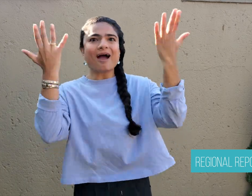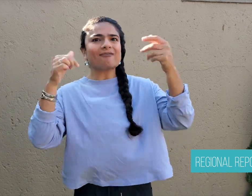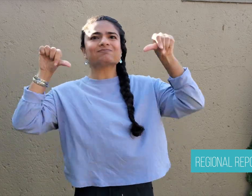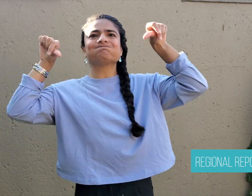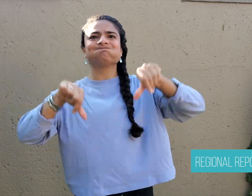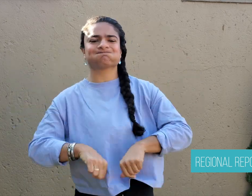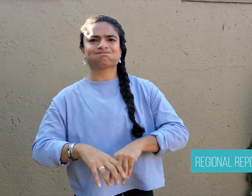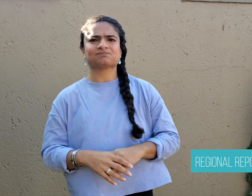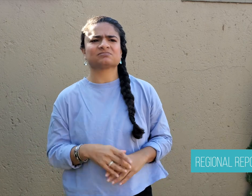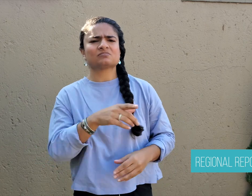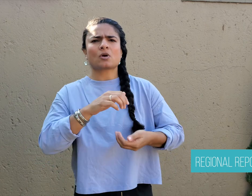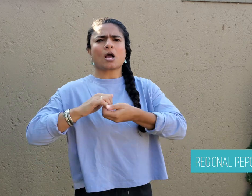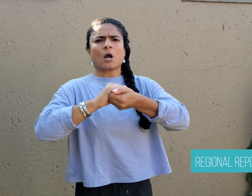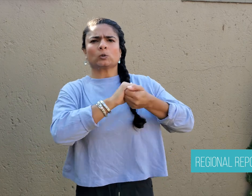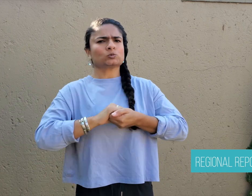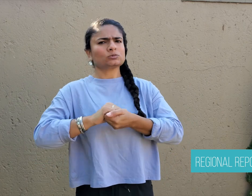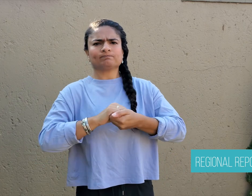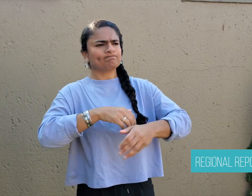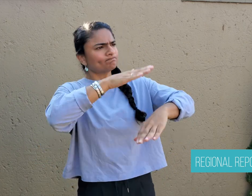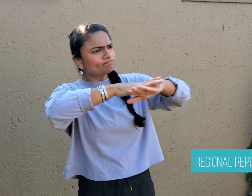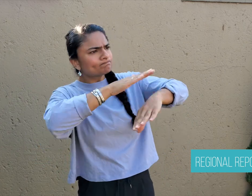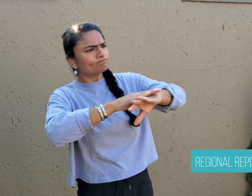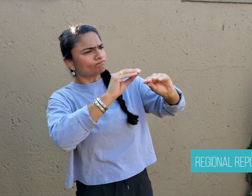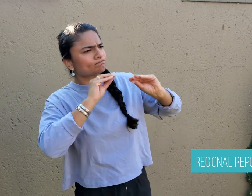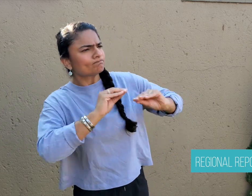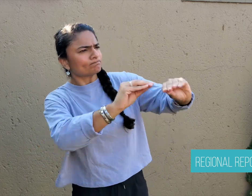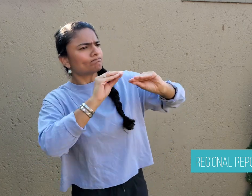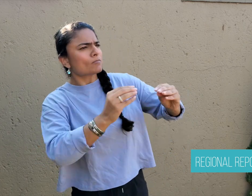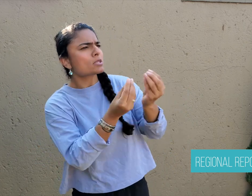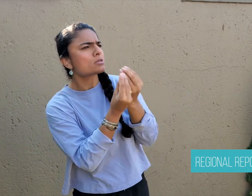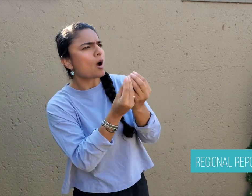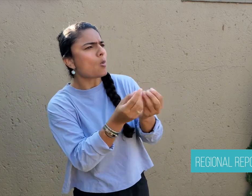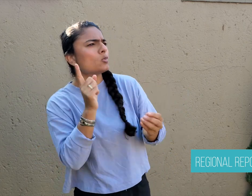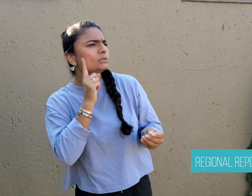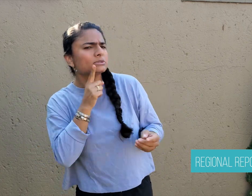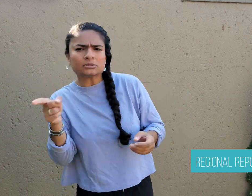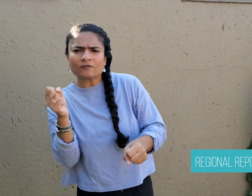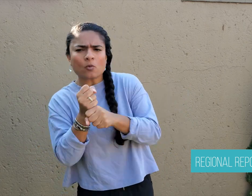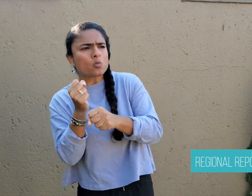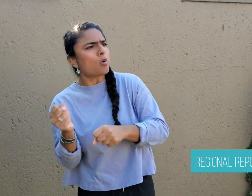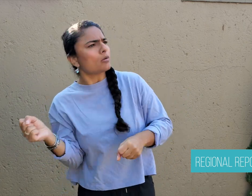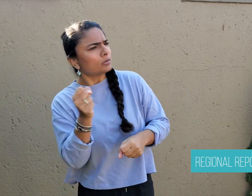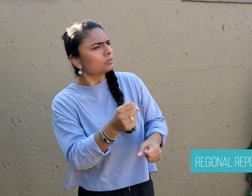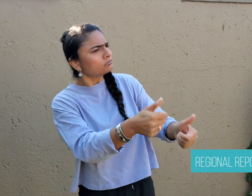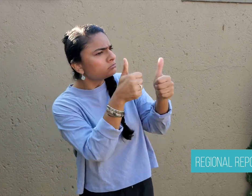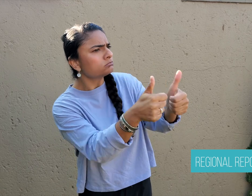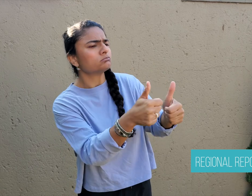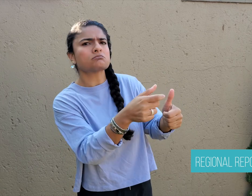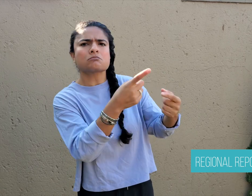Hearing businesses were trained how to accommodate Deaf people